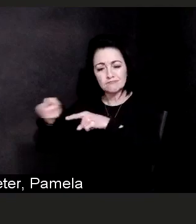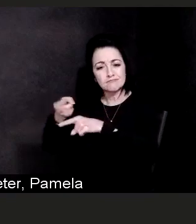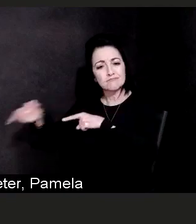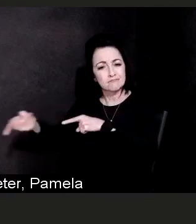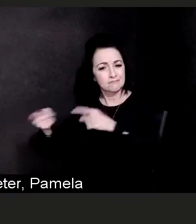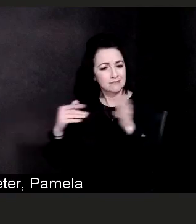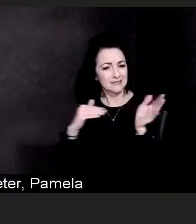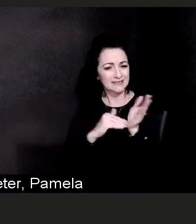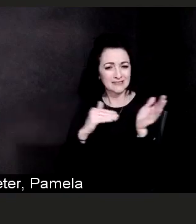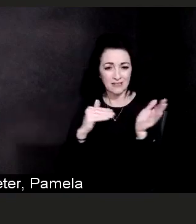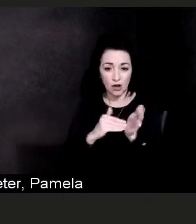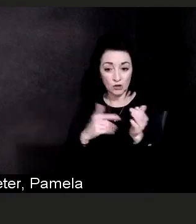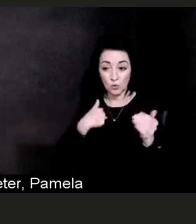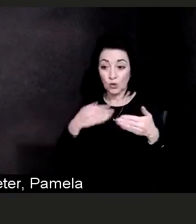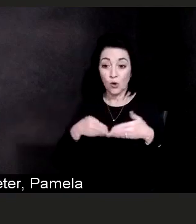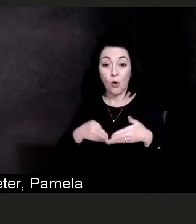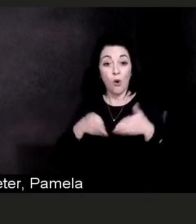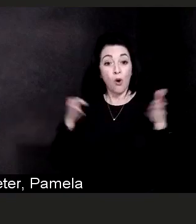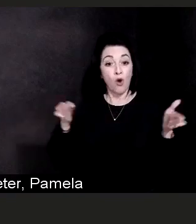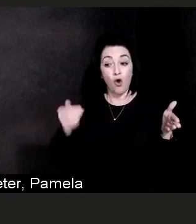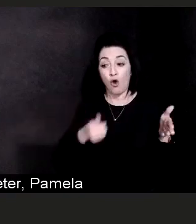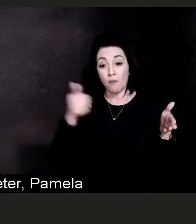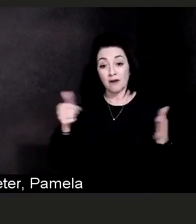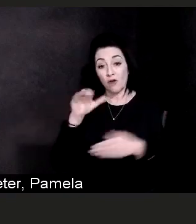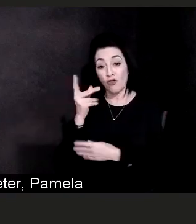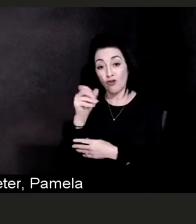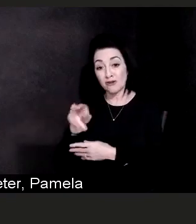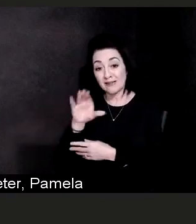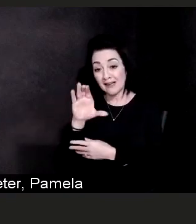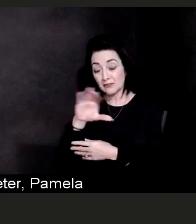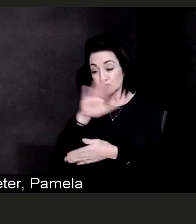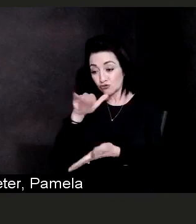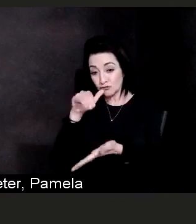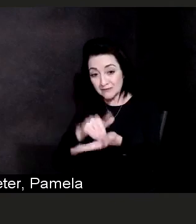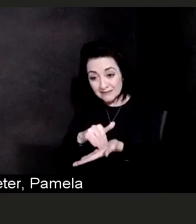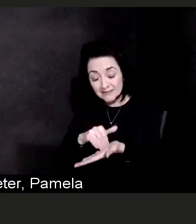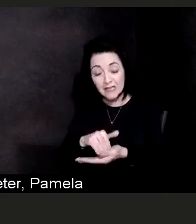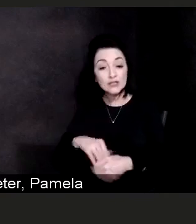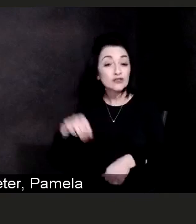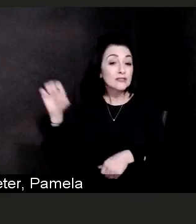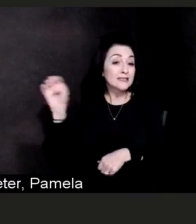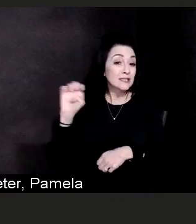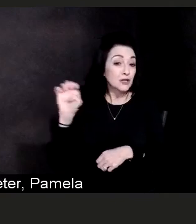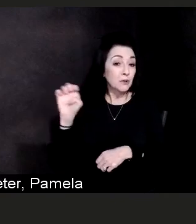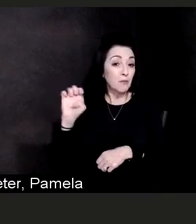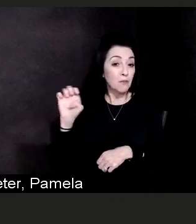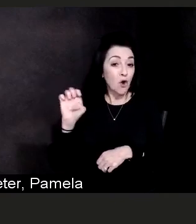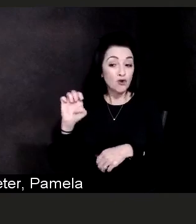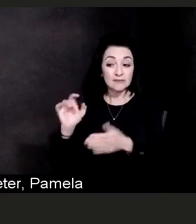We opened a new cancer center, we opened a new emergency room. We opened, January 5th,